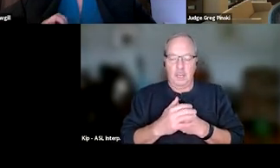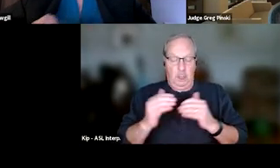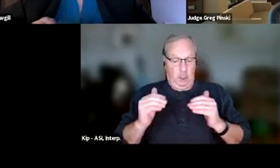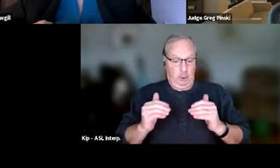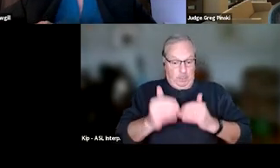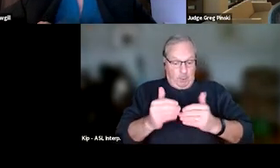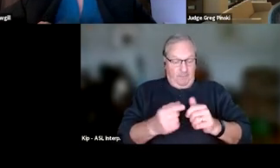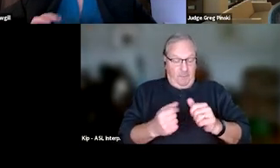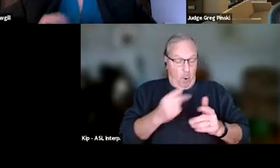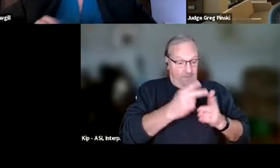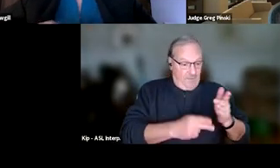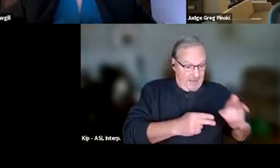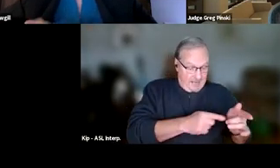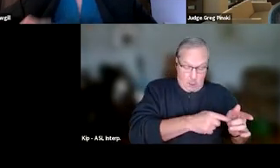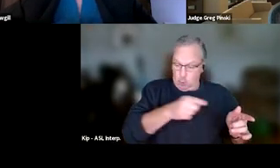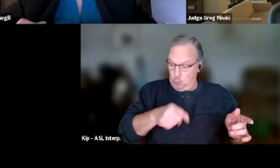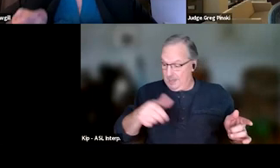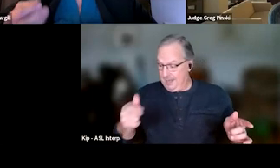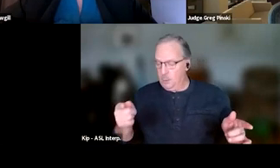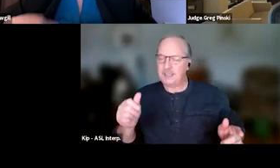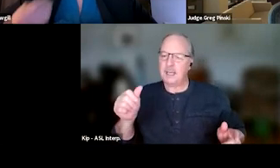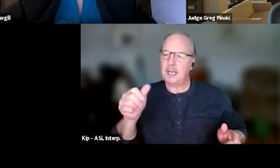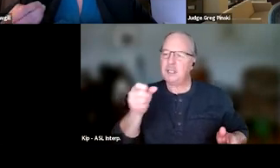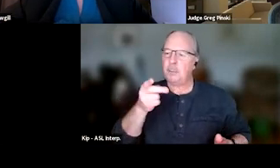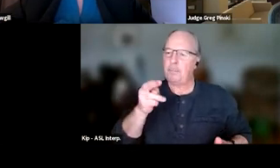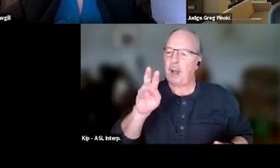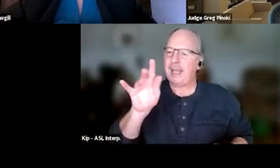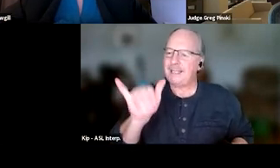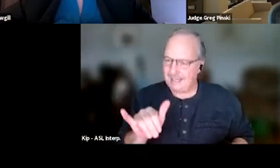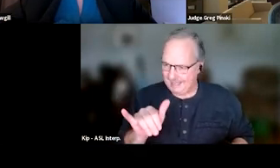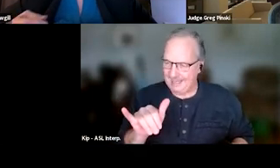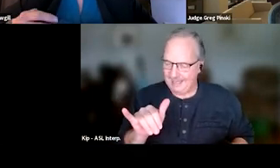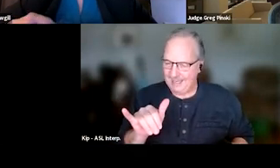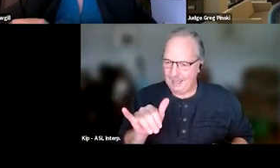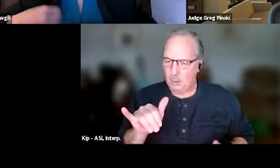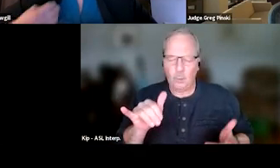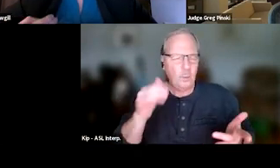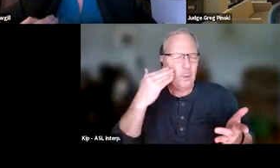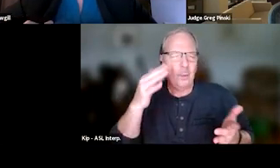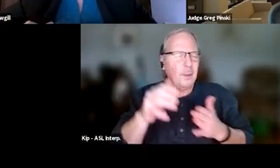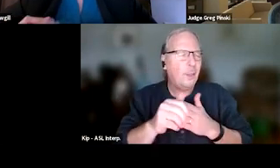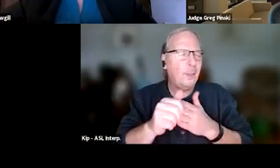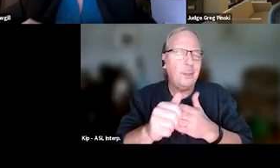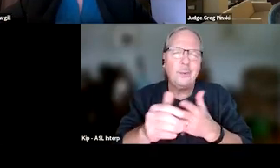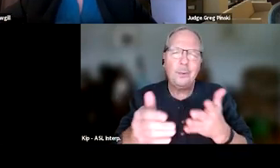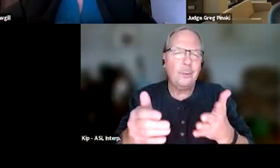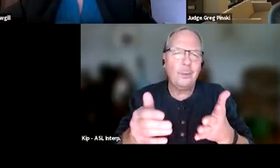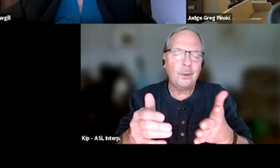as sobriety. But we don't look at what actually is gonna lead to long time recovery. So we really want you to start looking at